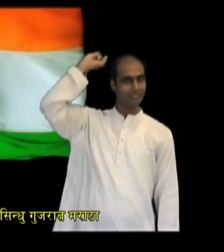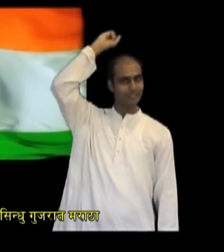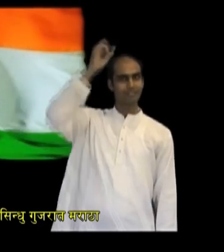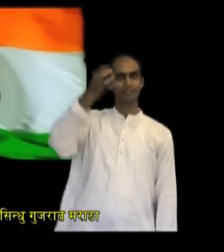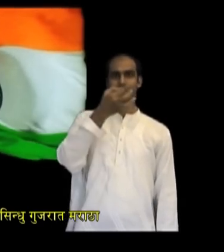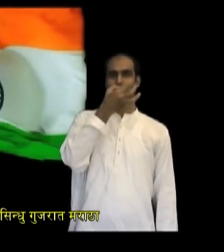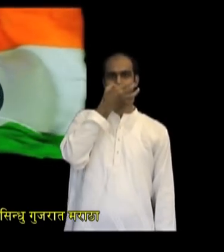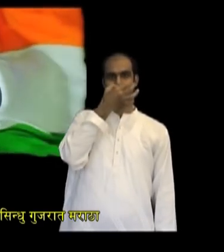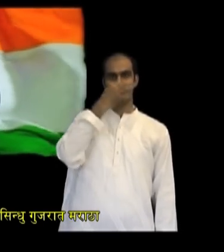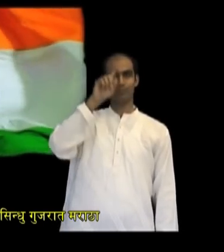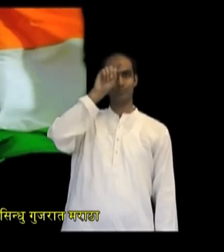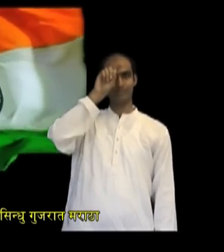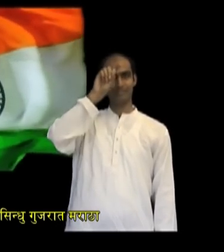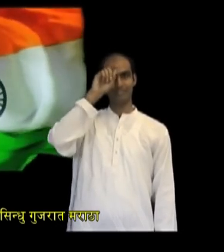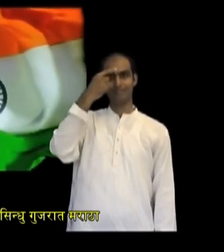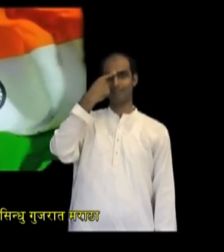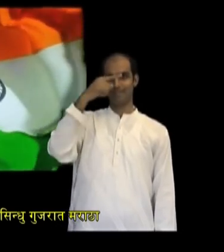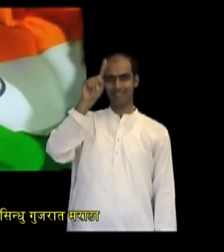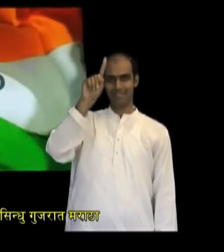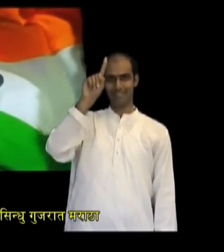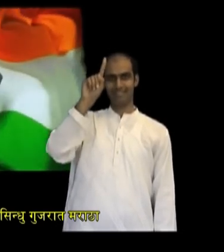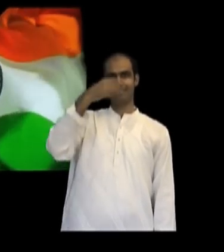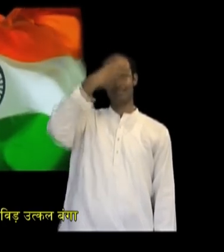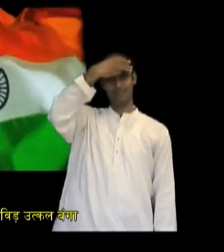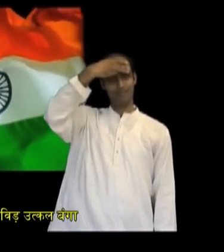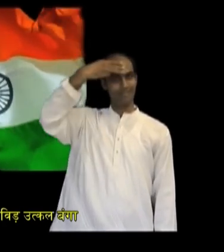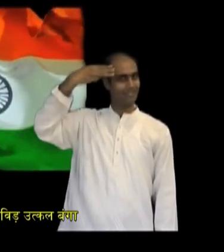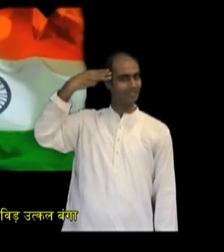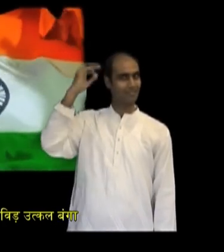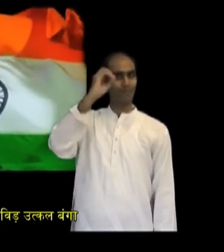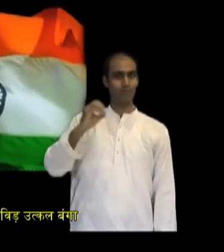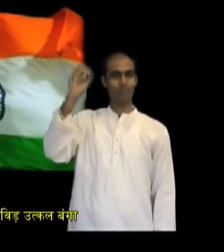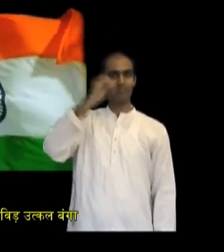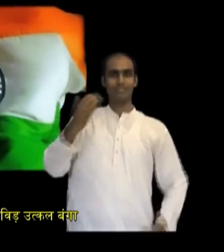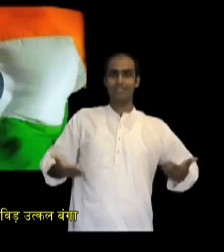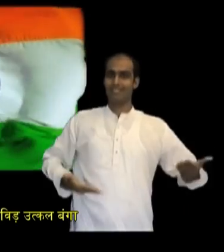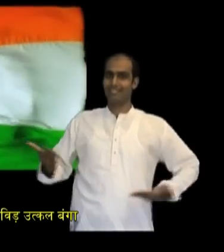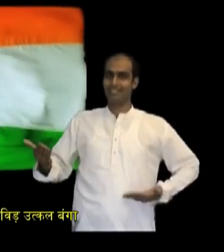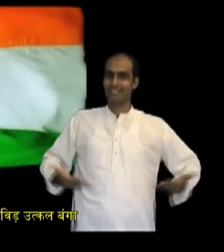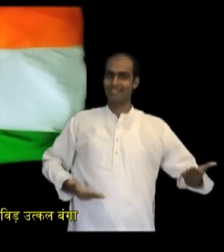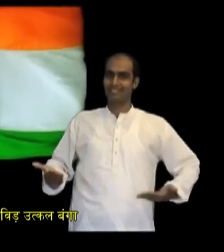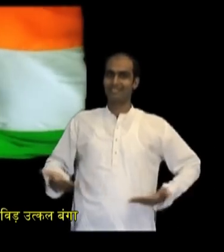Thy name rouses the hearts of Punjab, Sindhu, Gujarat, Maratha Of the Dravida and Orissa and Bengal;